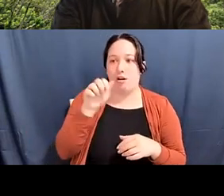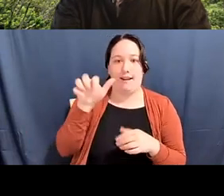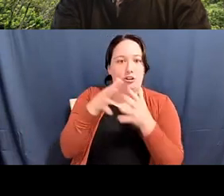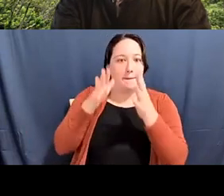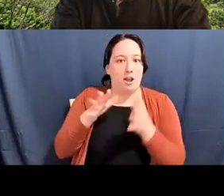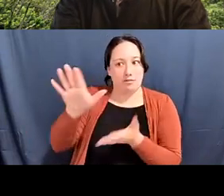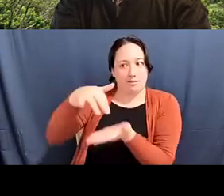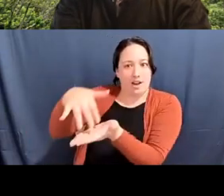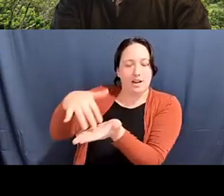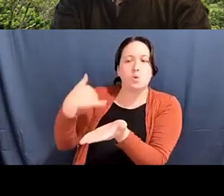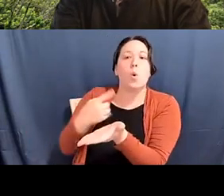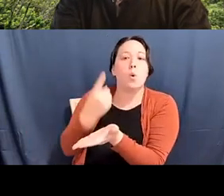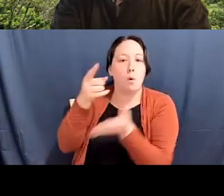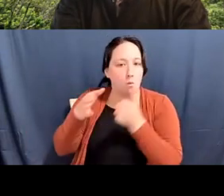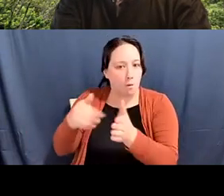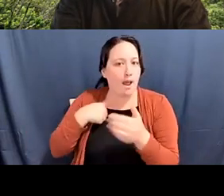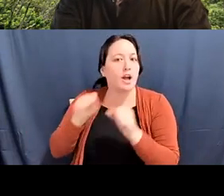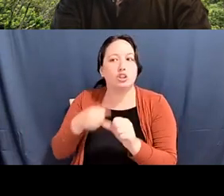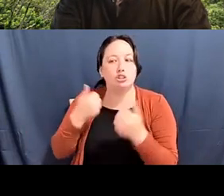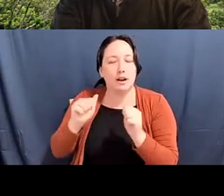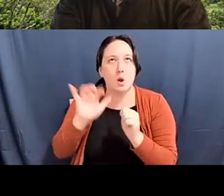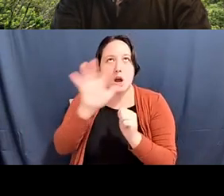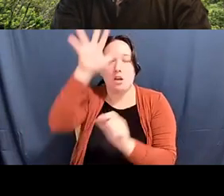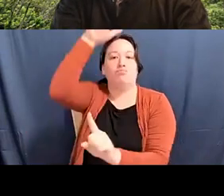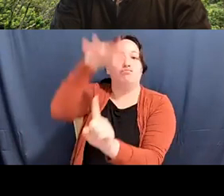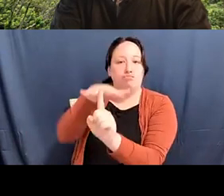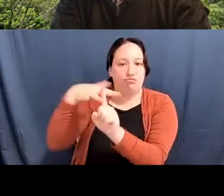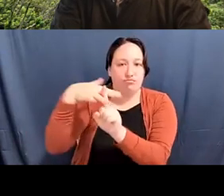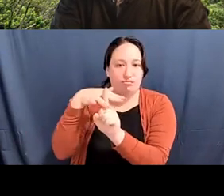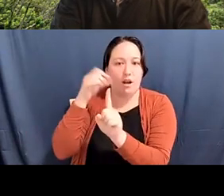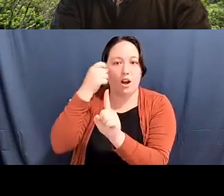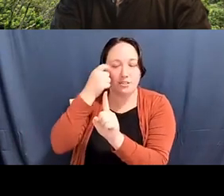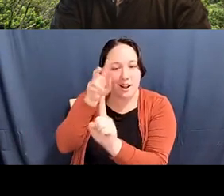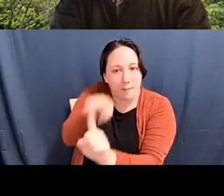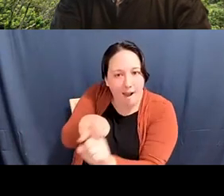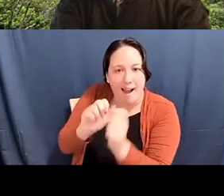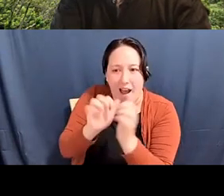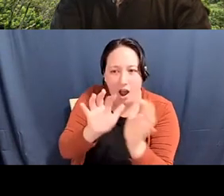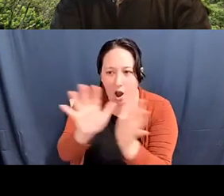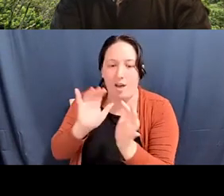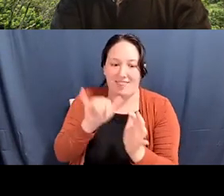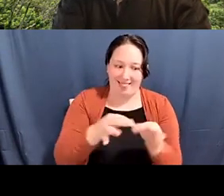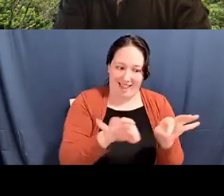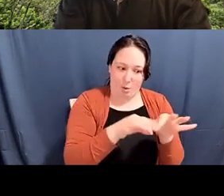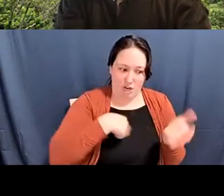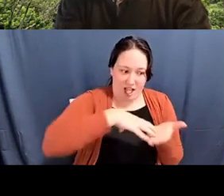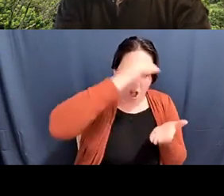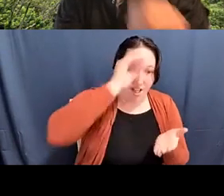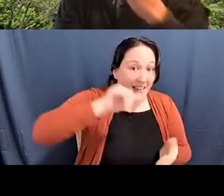Katherine Lee: that I could learn how to contextualize this within larger context and have the language and theory and community